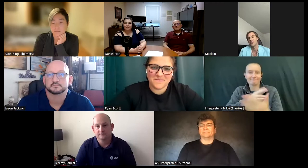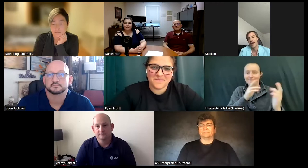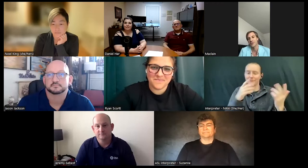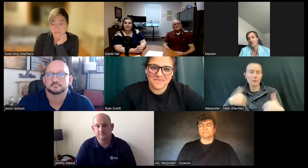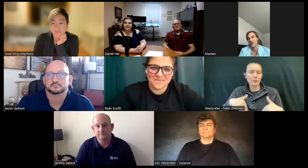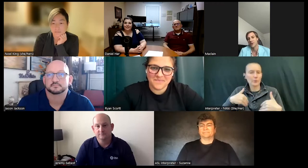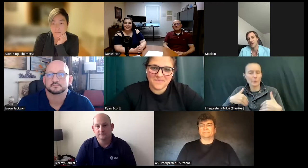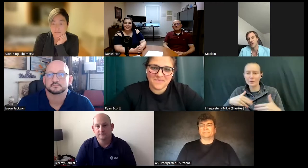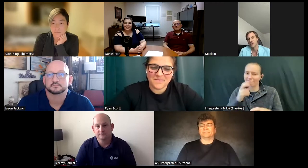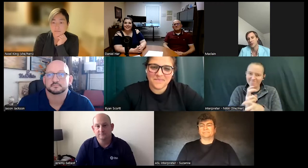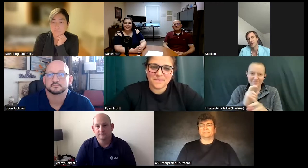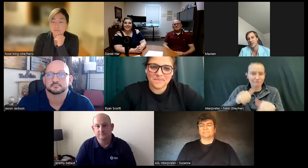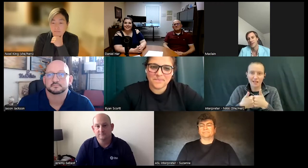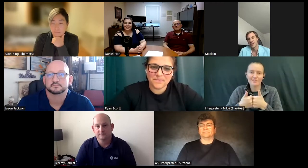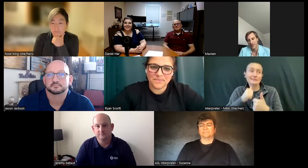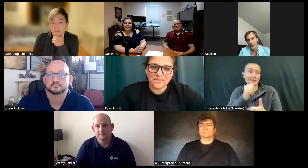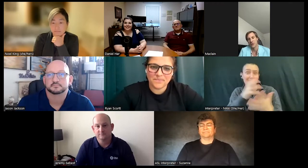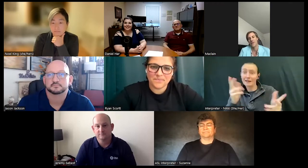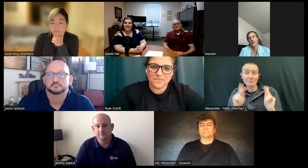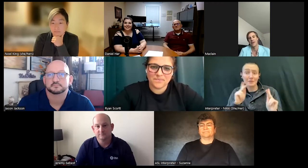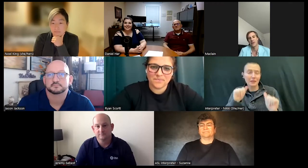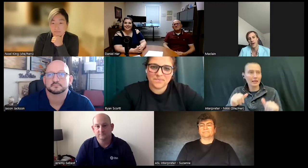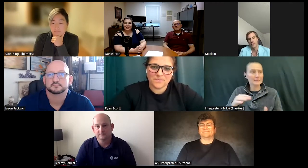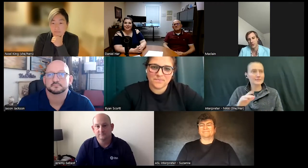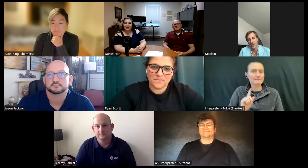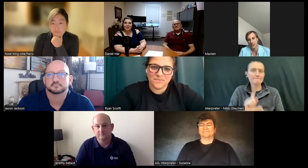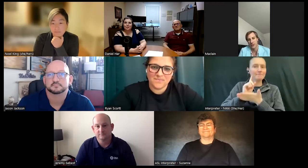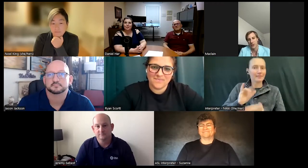task and not a lot of people get that privilege. So I'm very humbled to be able